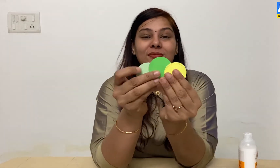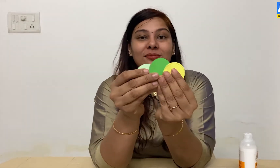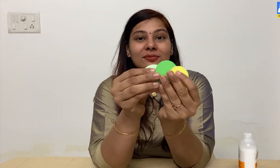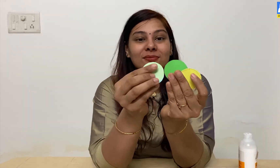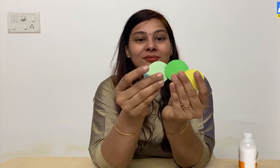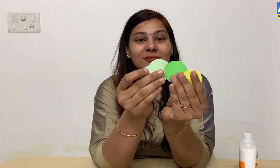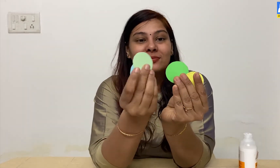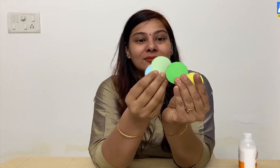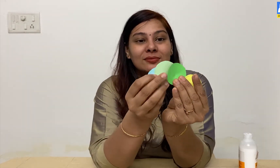Like this.